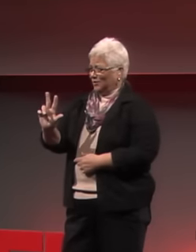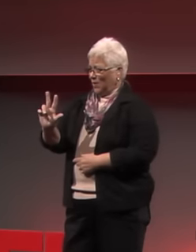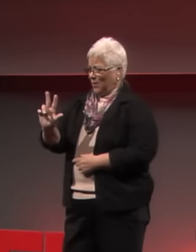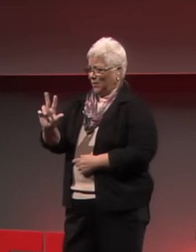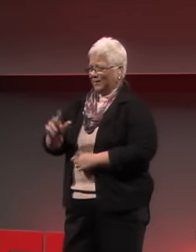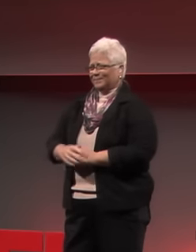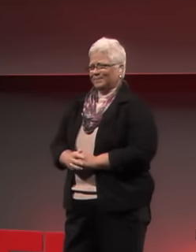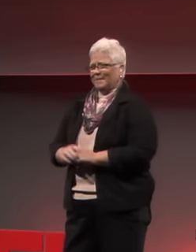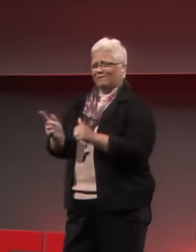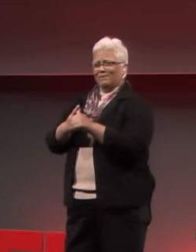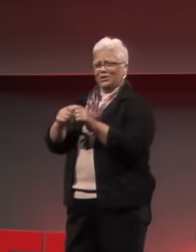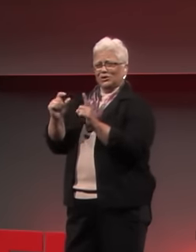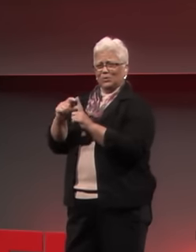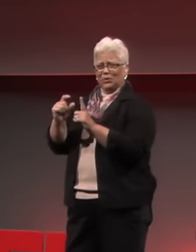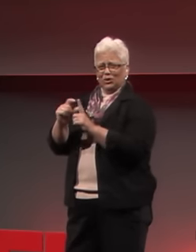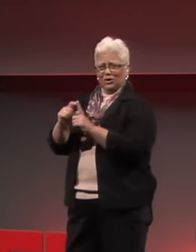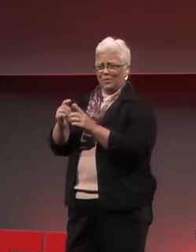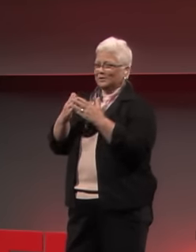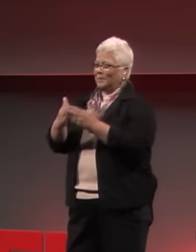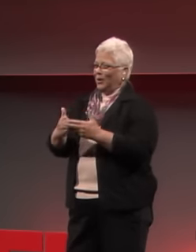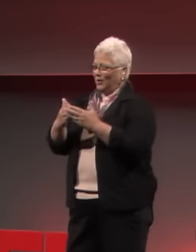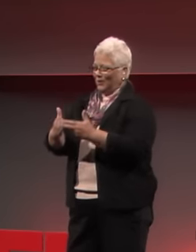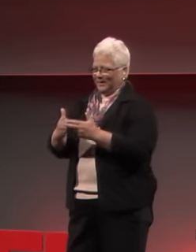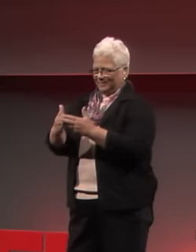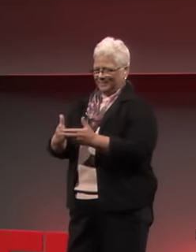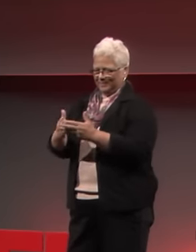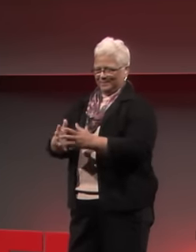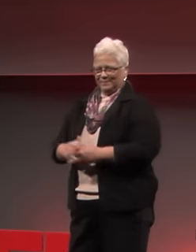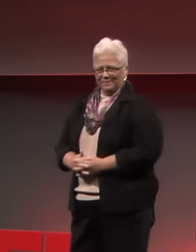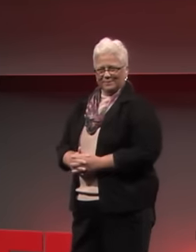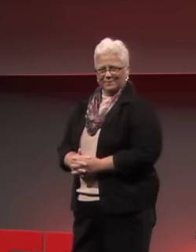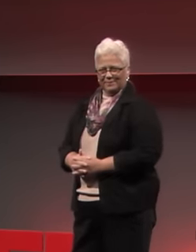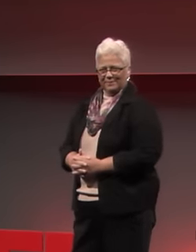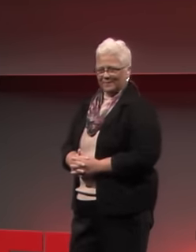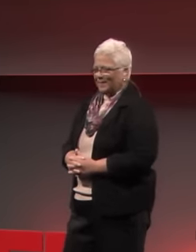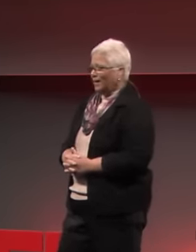When I was three years old, I spoke my first word - boat.